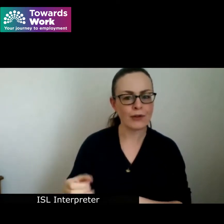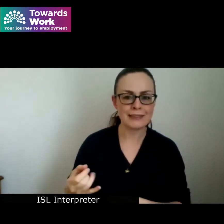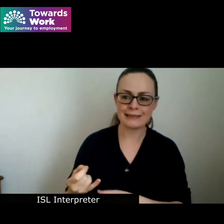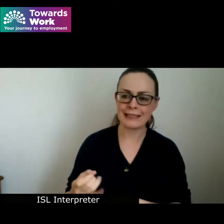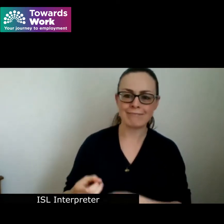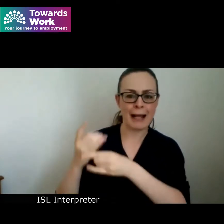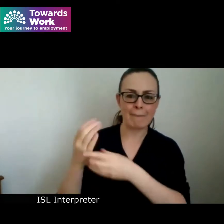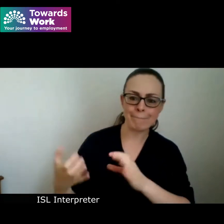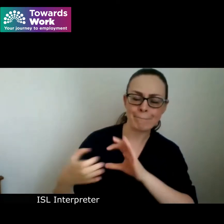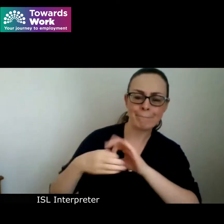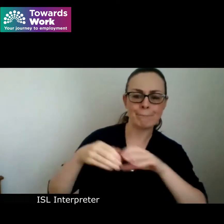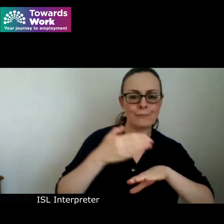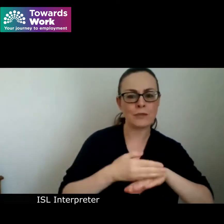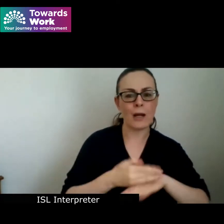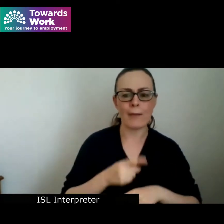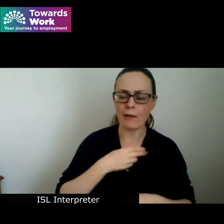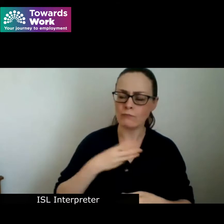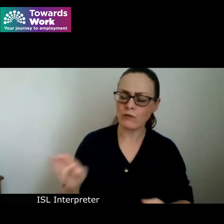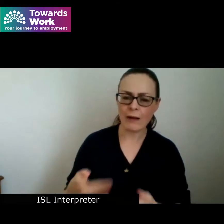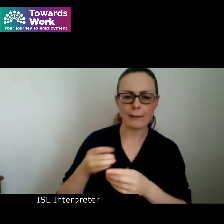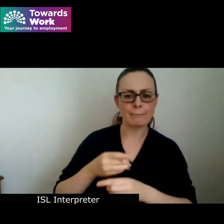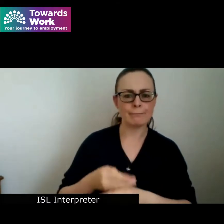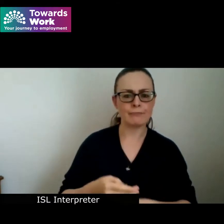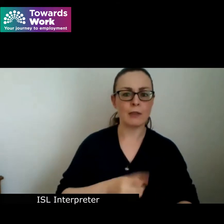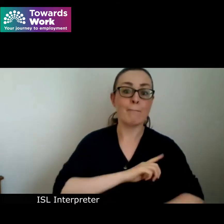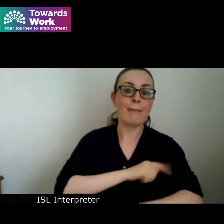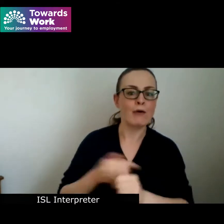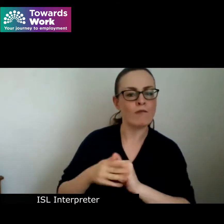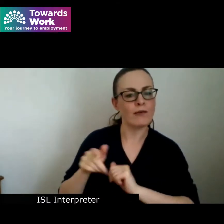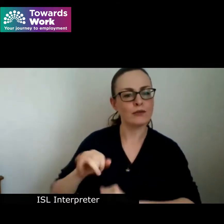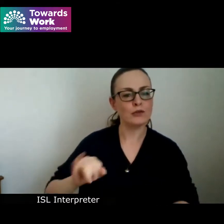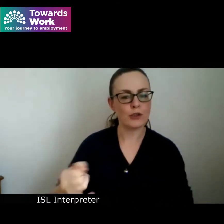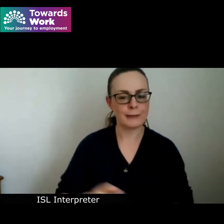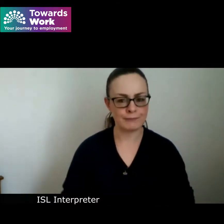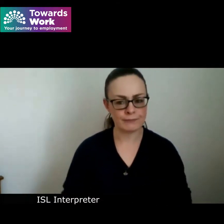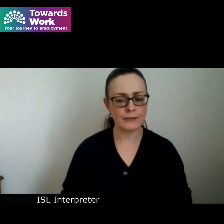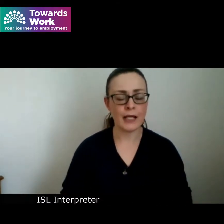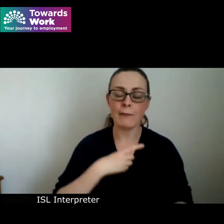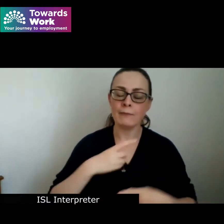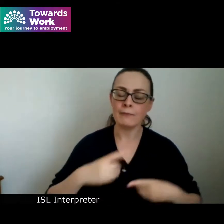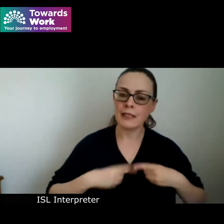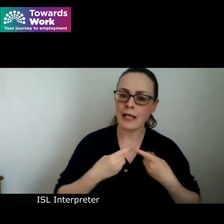and empower them on their journey I'm absolutely delighted to be able to welcome the Minister